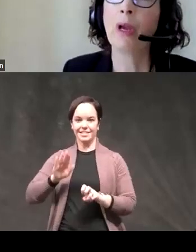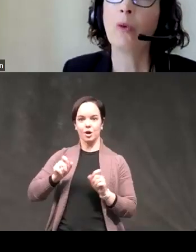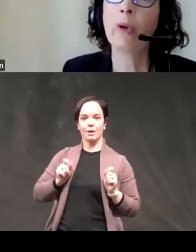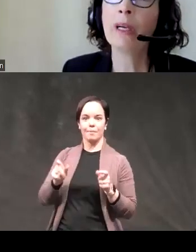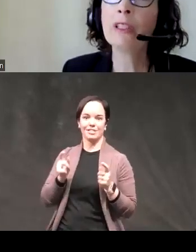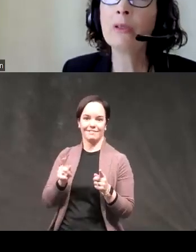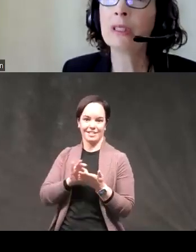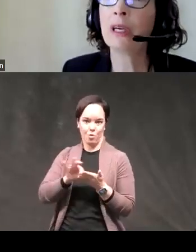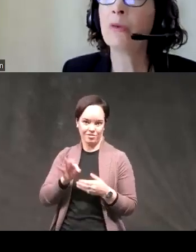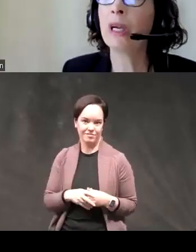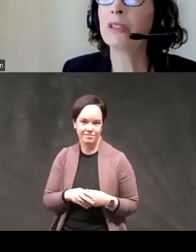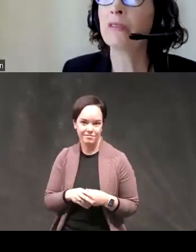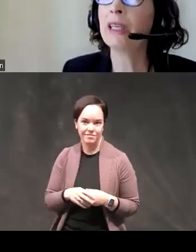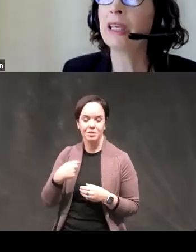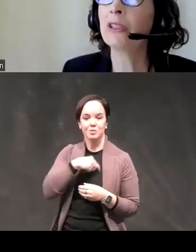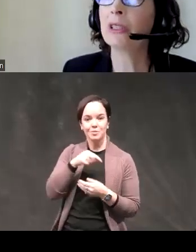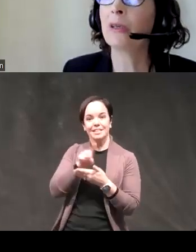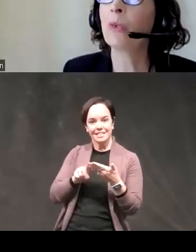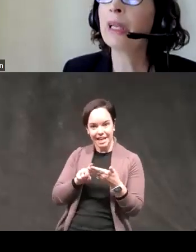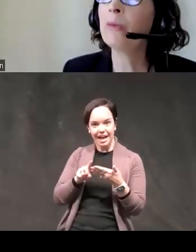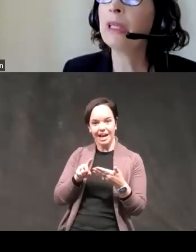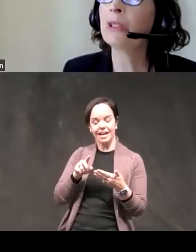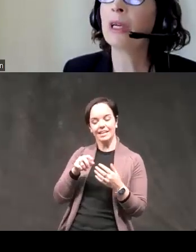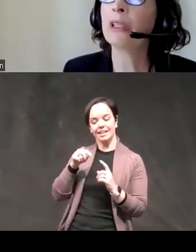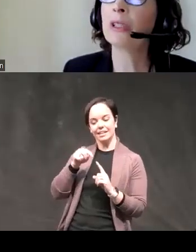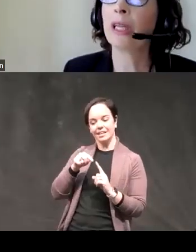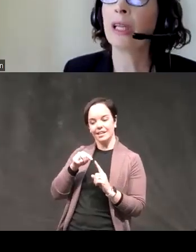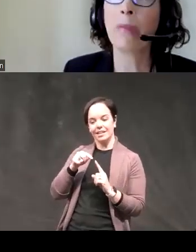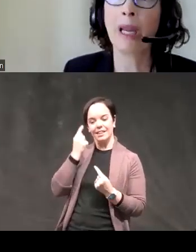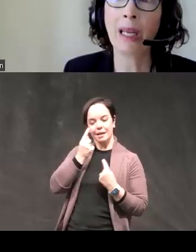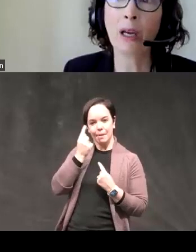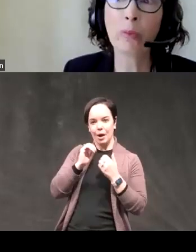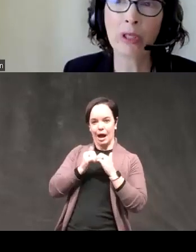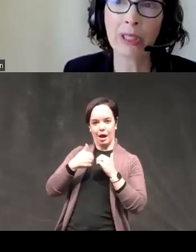we also design wise are very interested in what can we do to understand Mania per